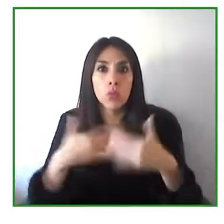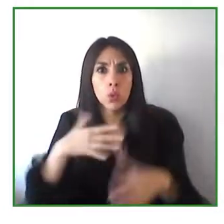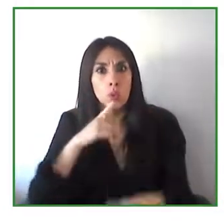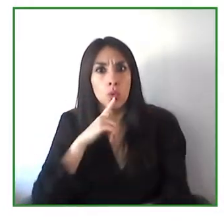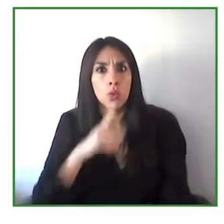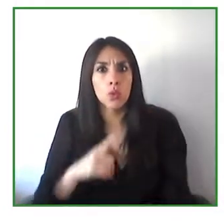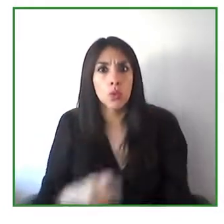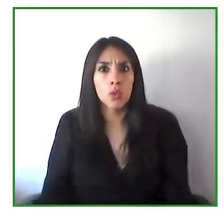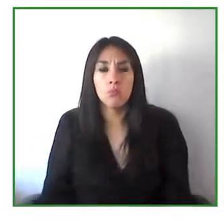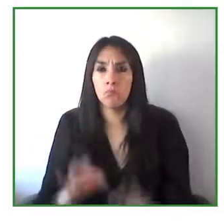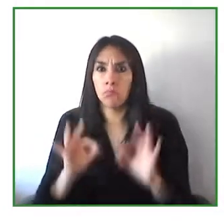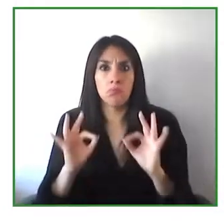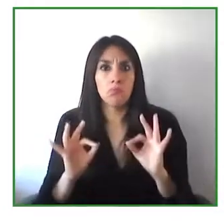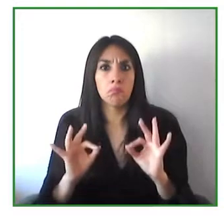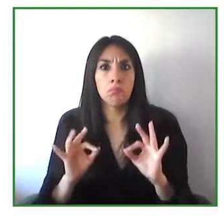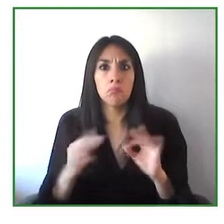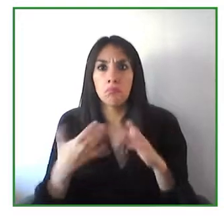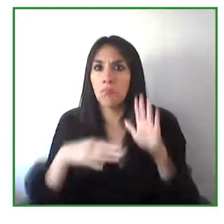or in program development and monitoring.